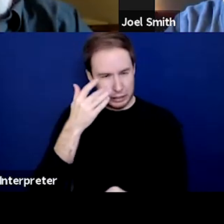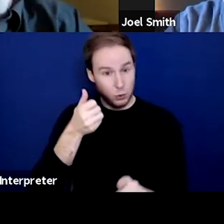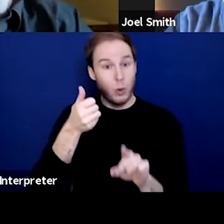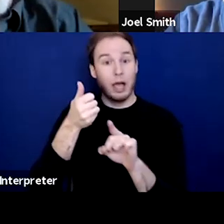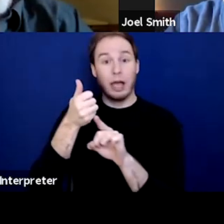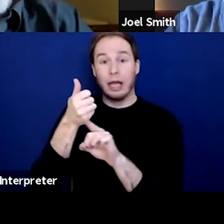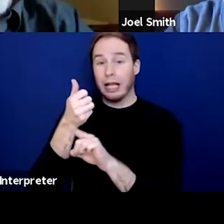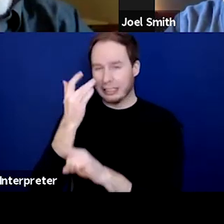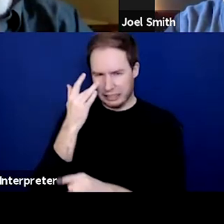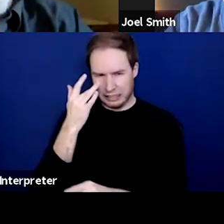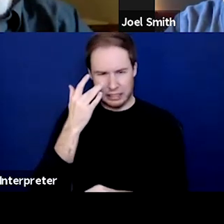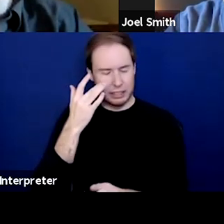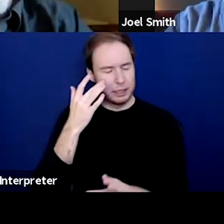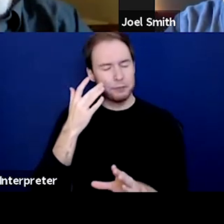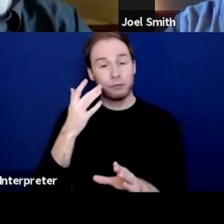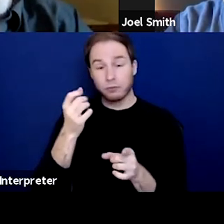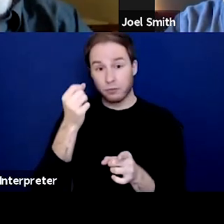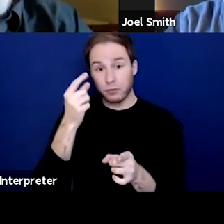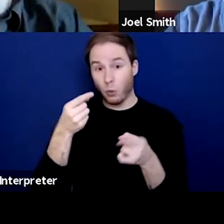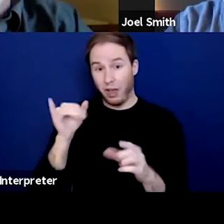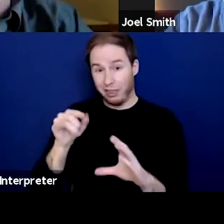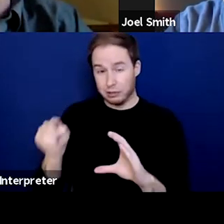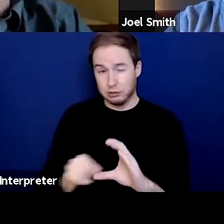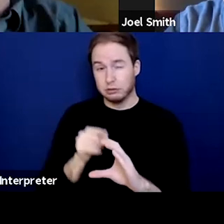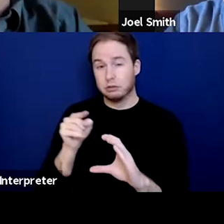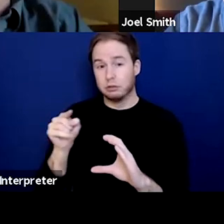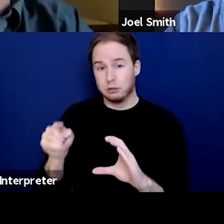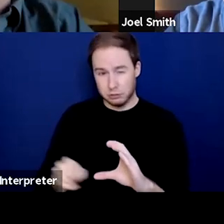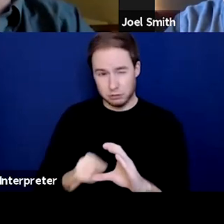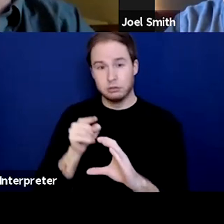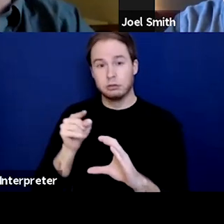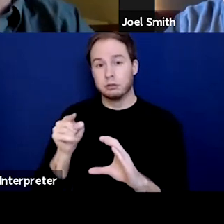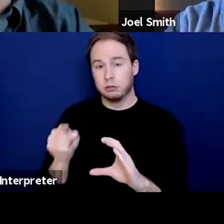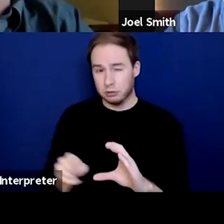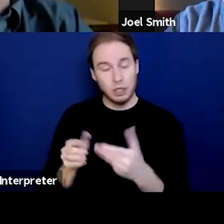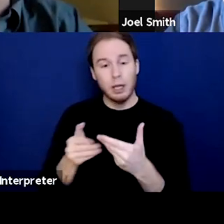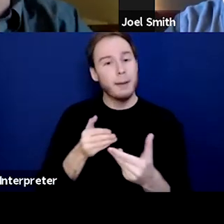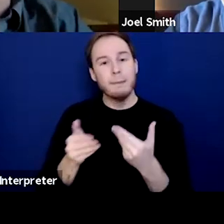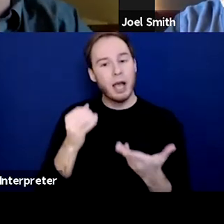is when you're in those cycles, it doesn't matter whether or not you have an apartment.